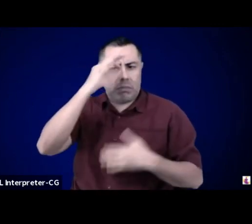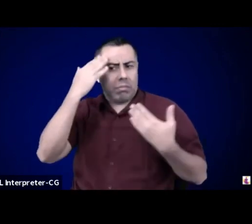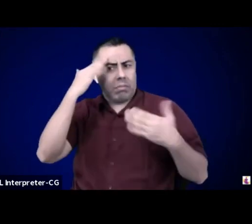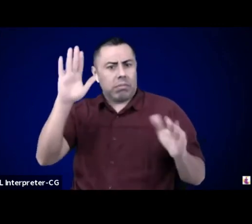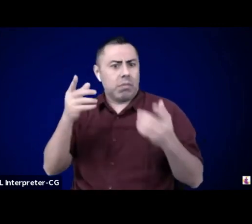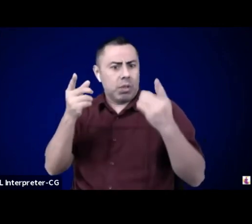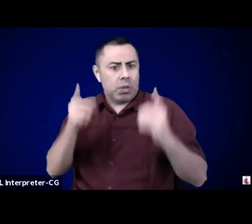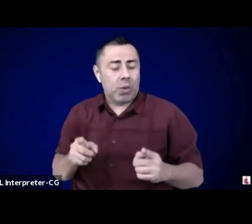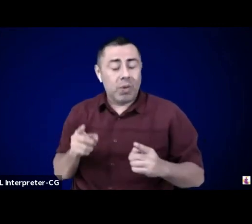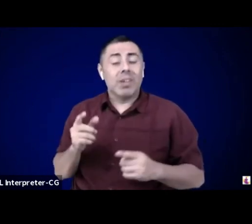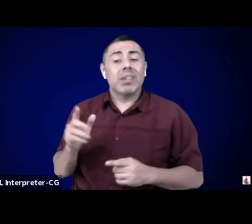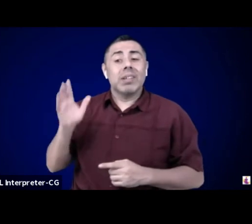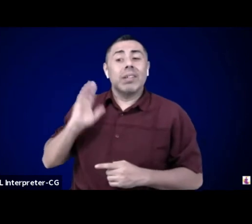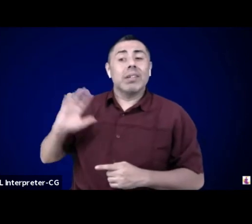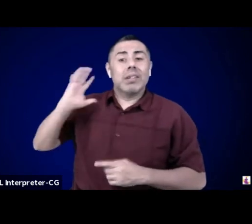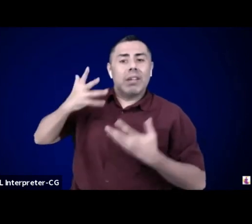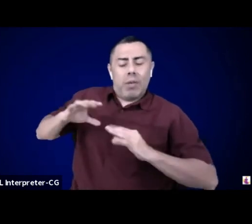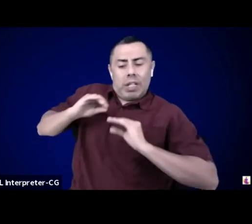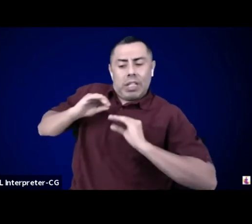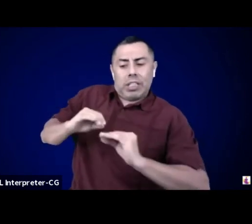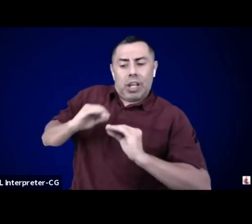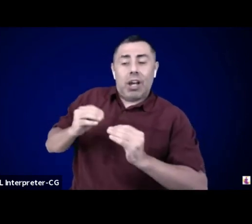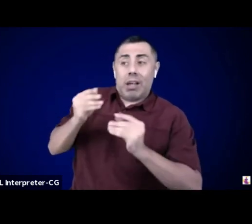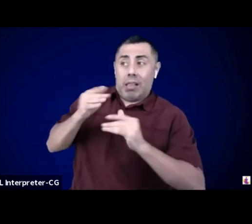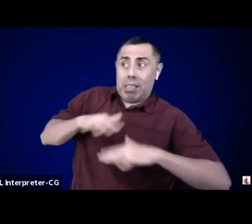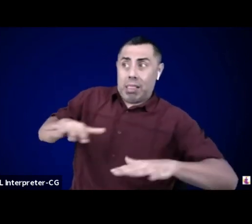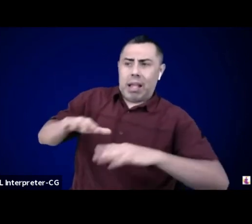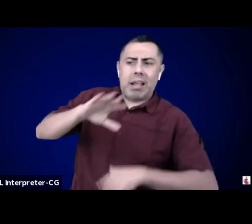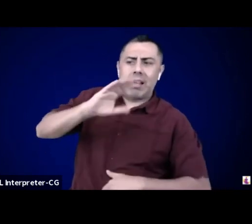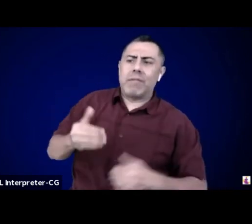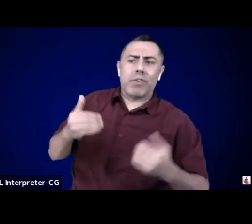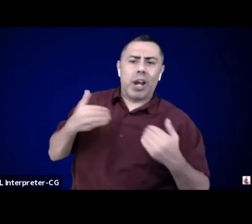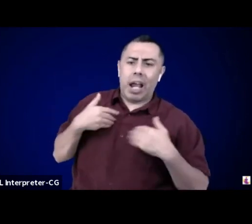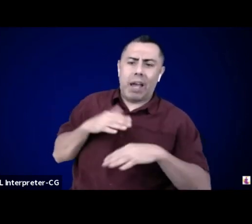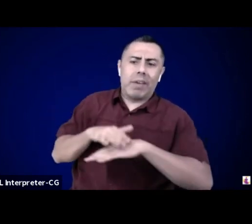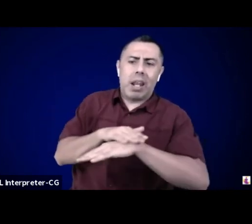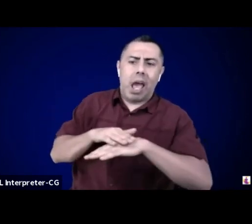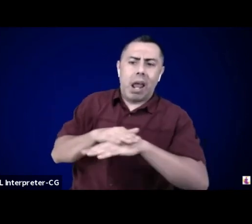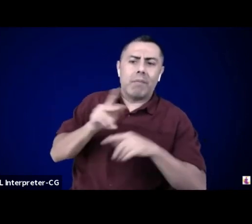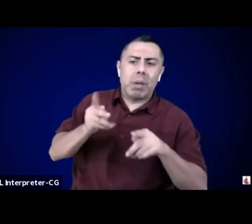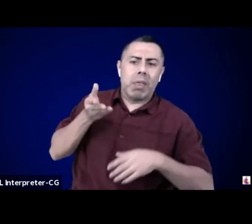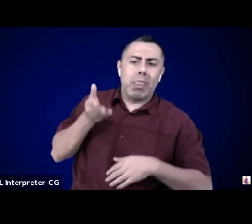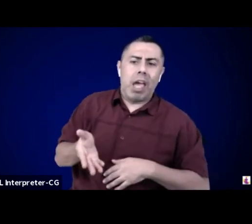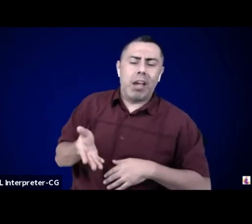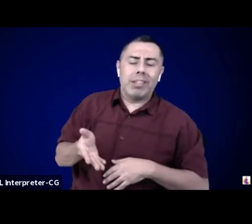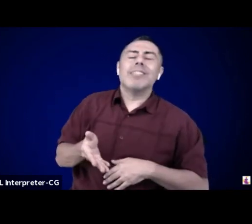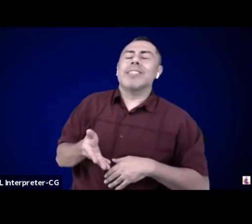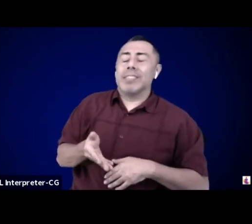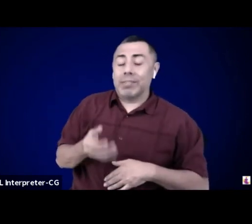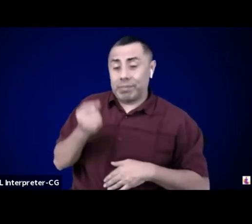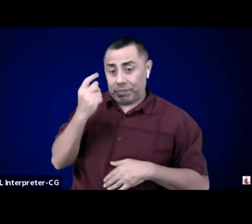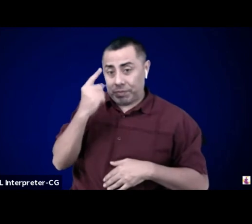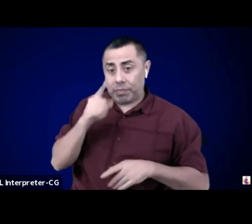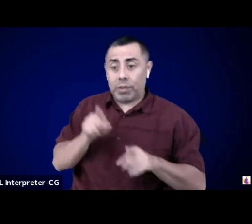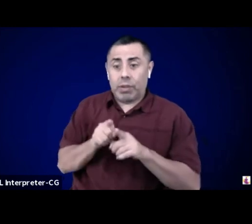If I may submit to you, this exercise is analogous to the work that we need to do to build the solidarity economy.